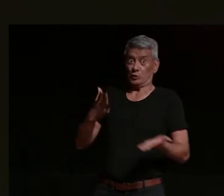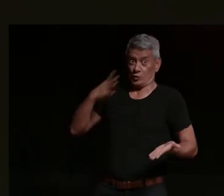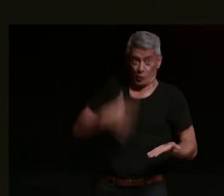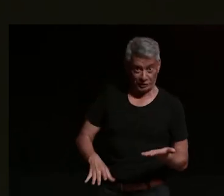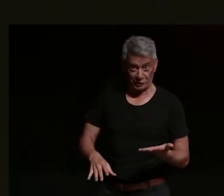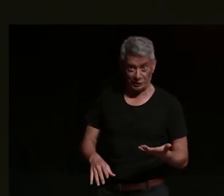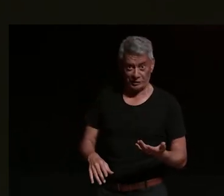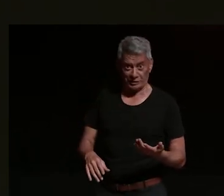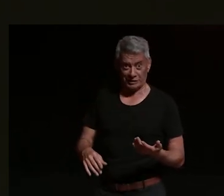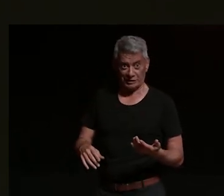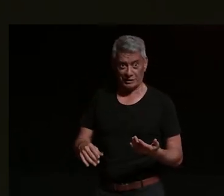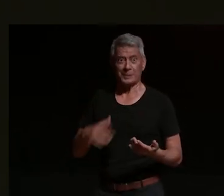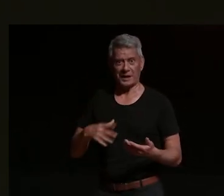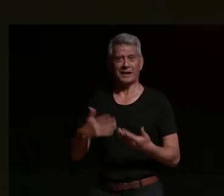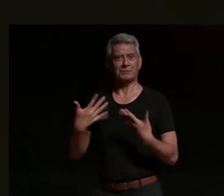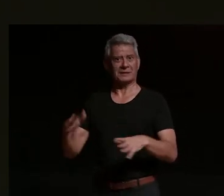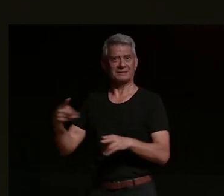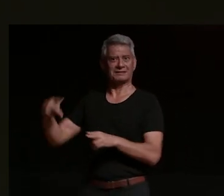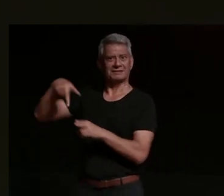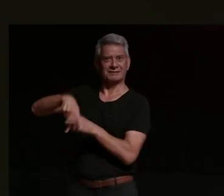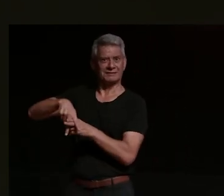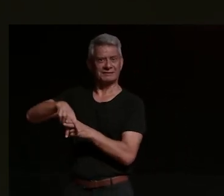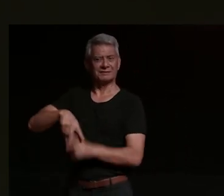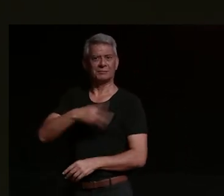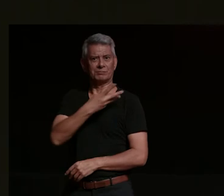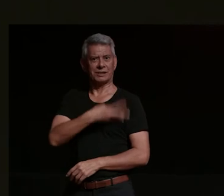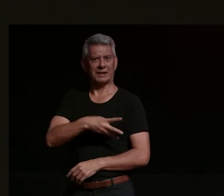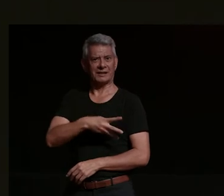on and i was proud of that and after that day of writing i realized i learned something important